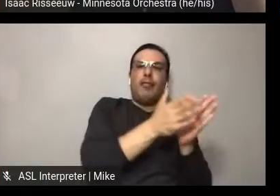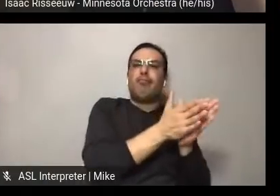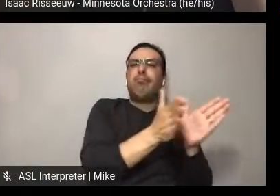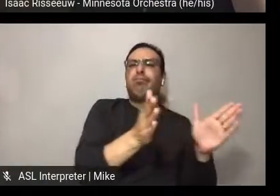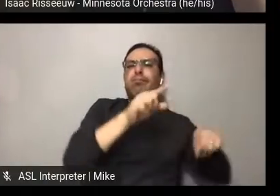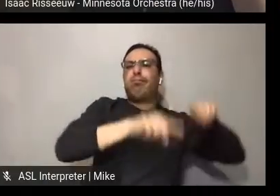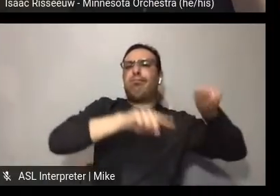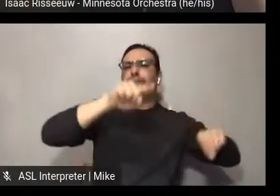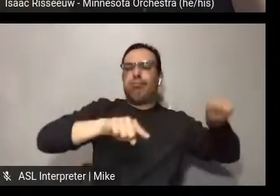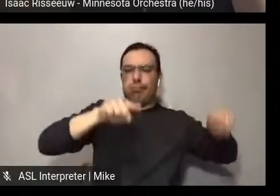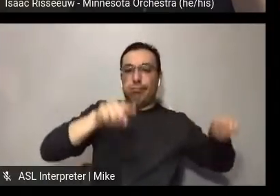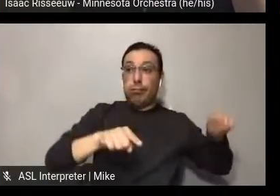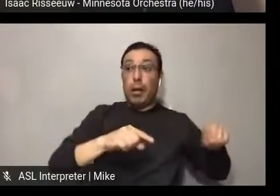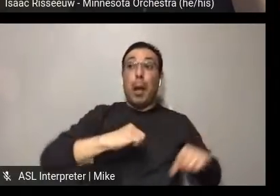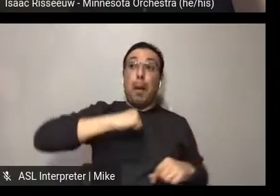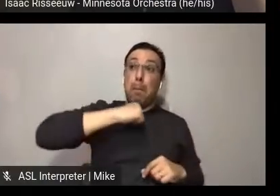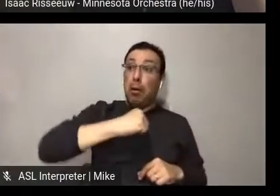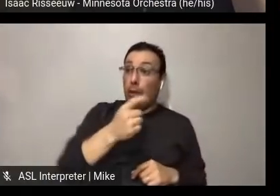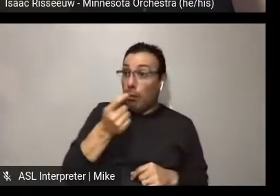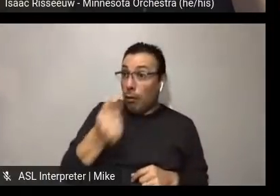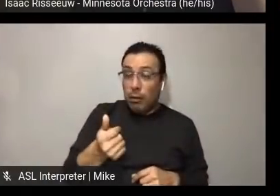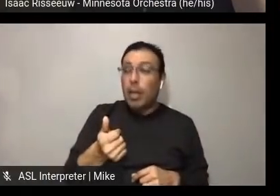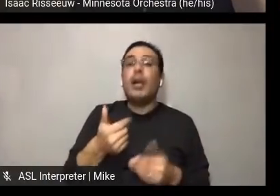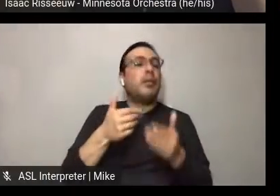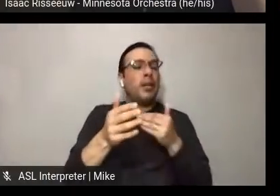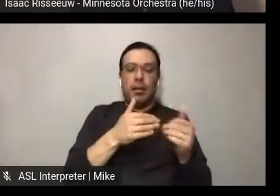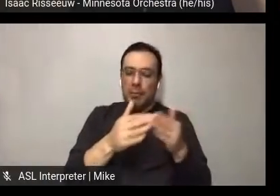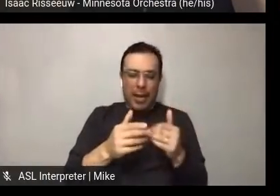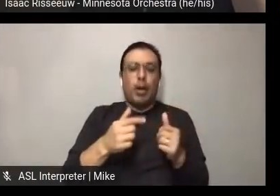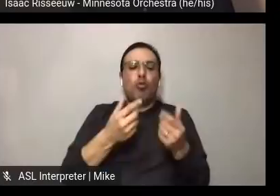duty as an arts organization in 2020.